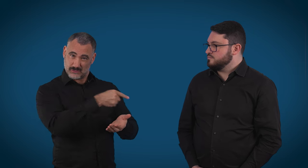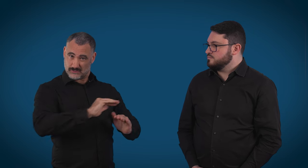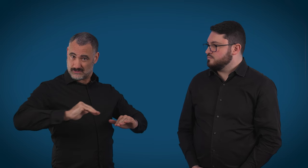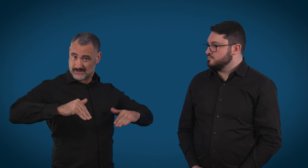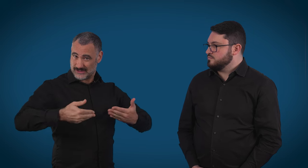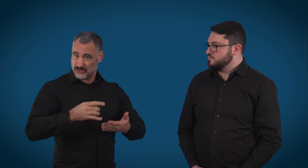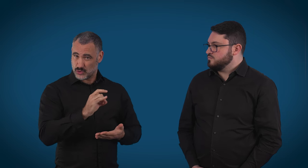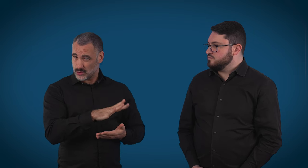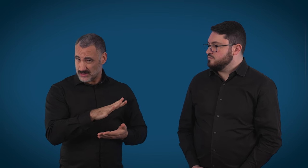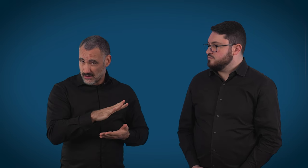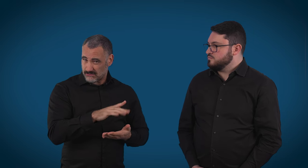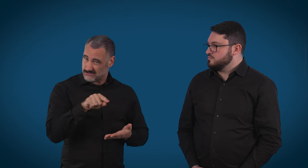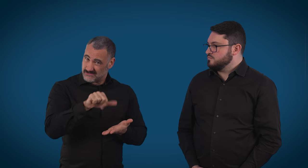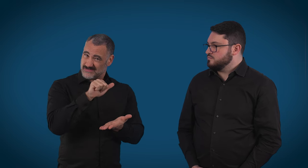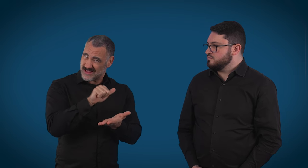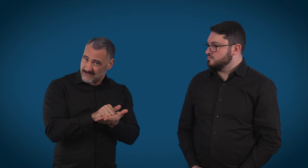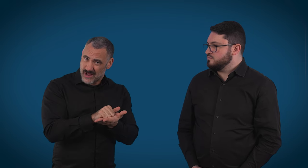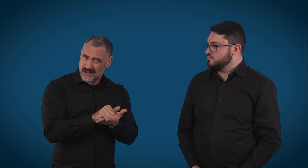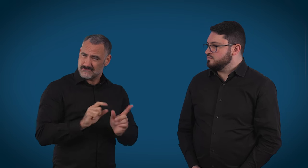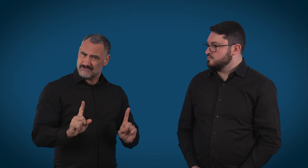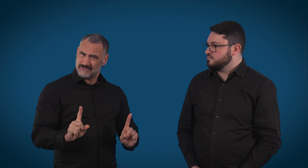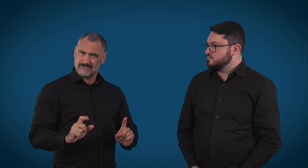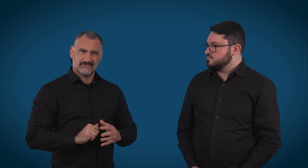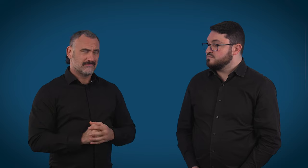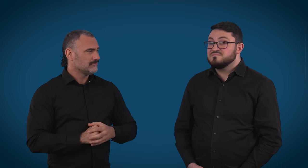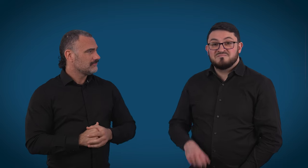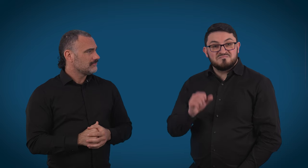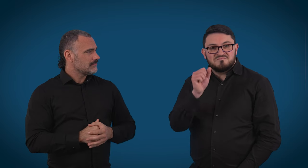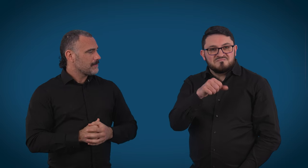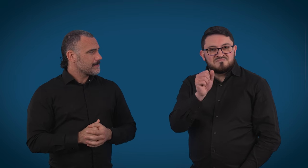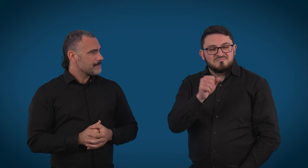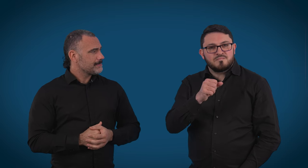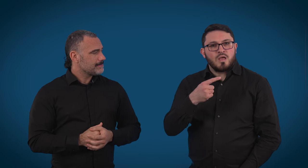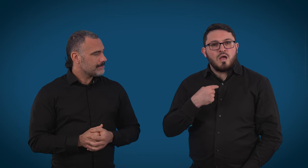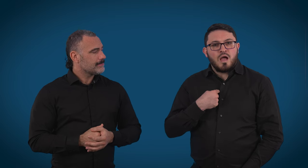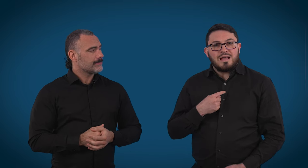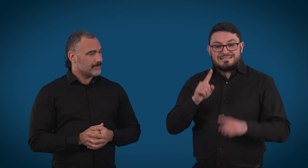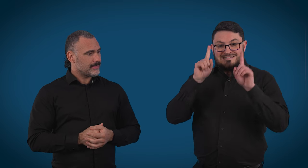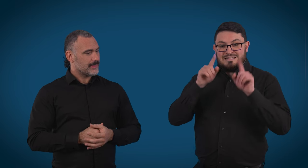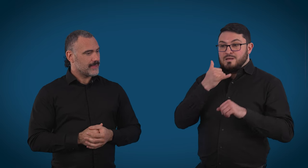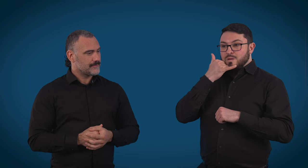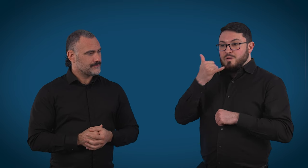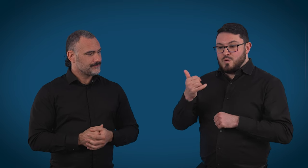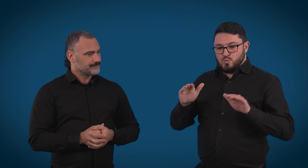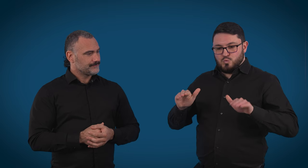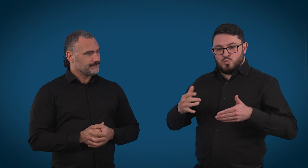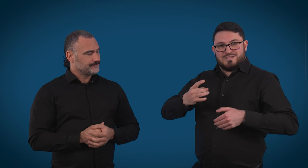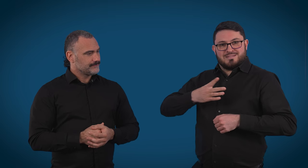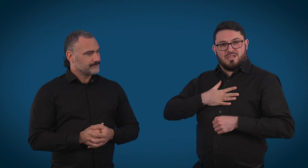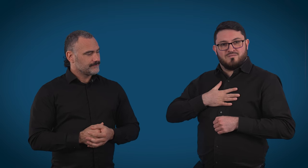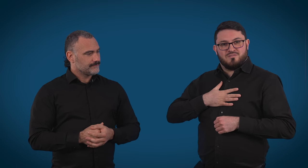yourself in the first instance. How does that sound? Yeah, so we do at the start of the call, we introduce ourselves